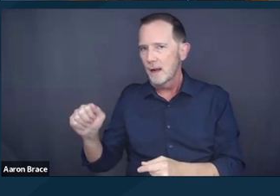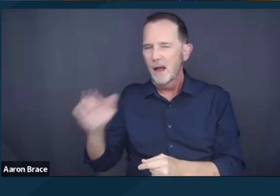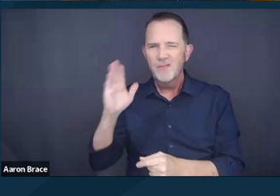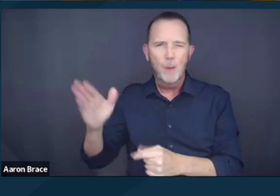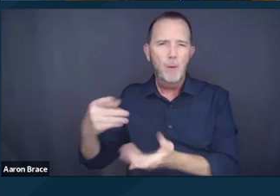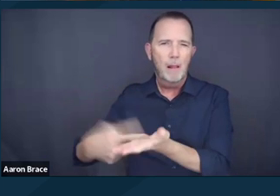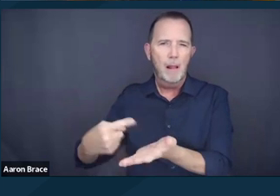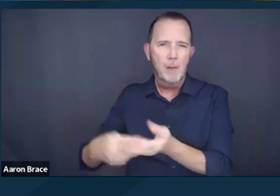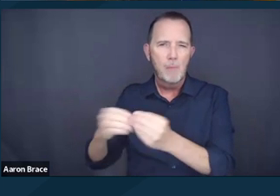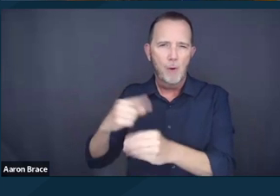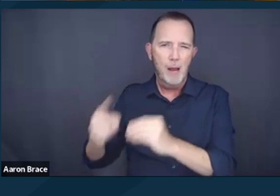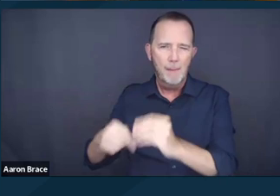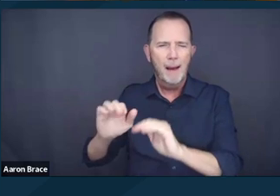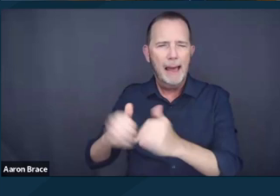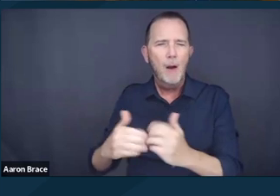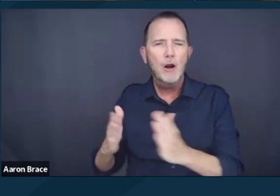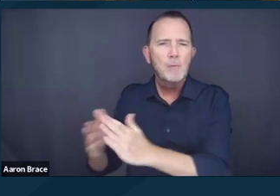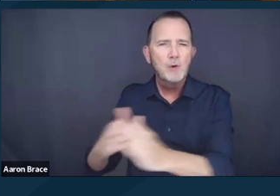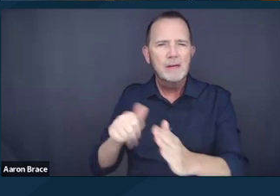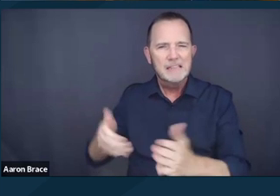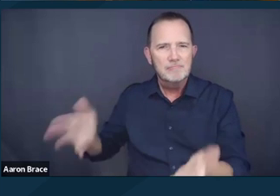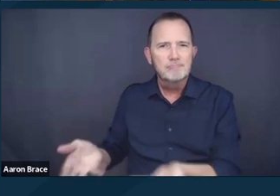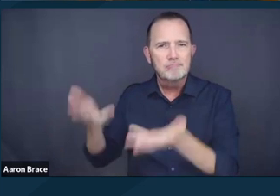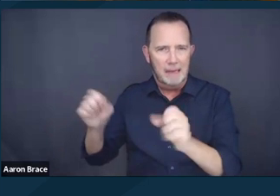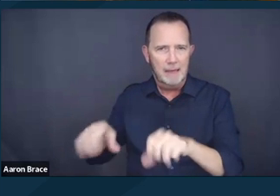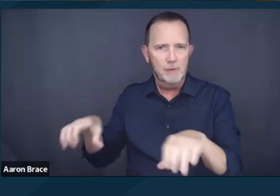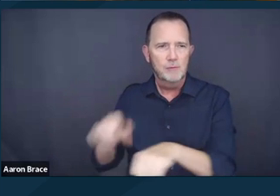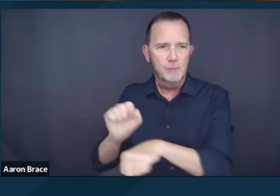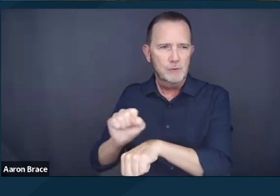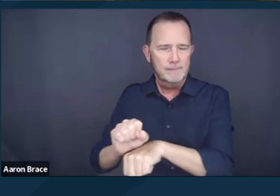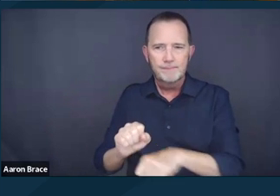Okay, next slide please. And yes, thank you interpreter for that reminder.